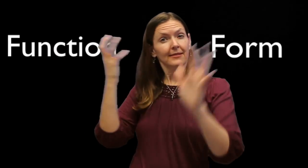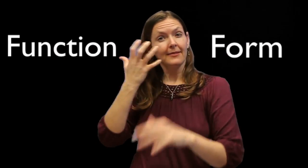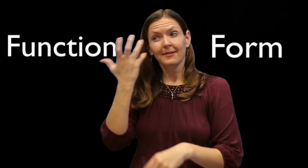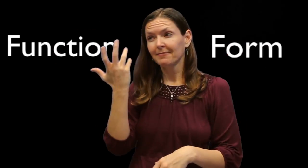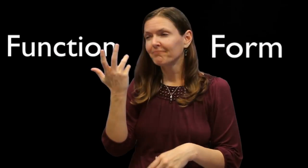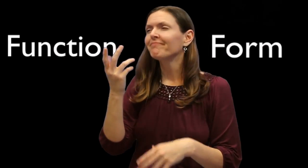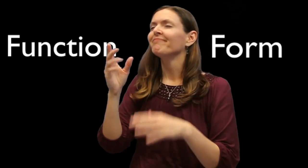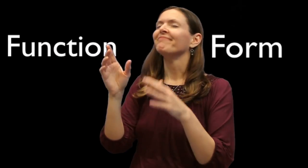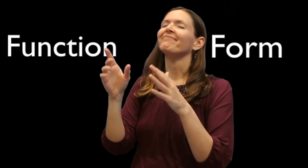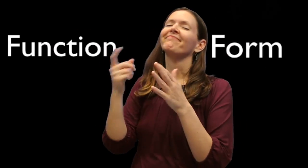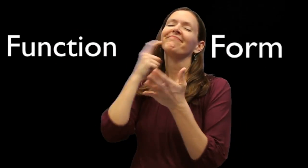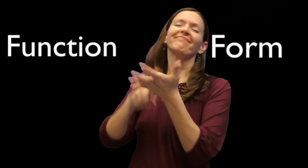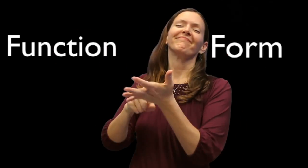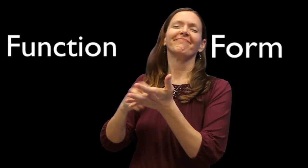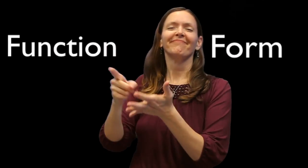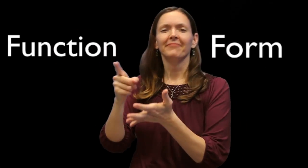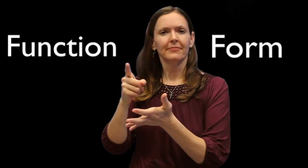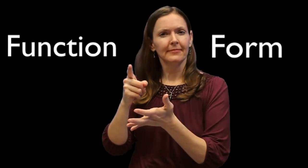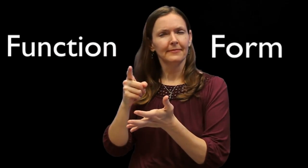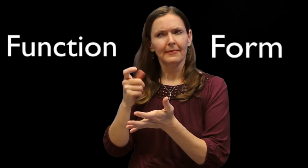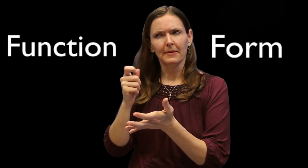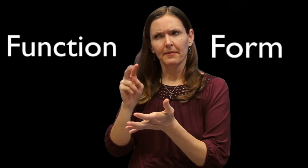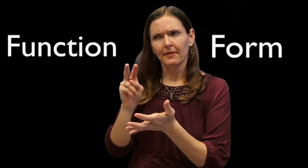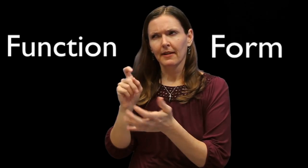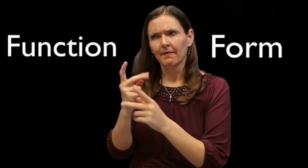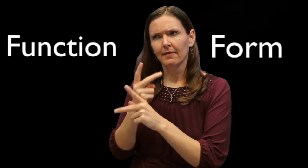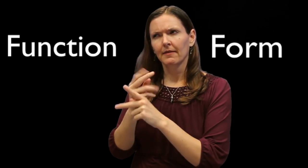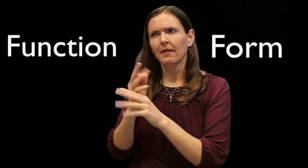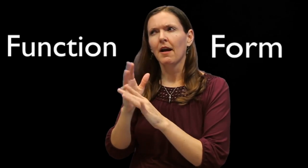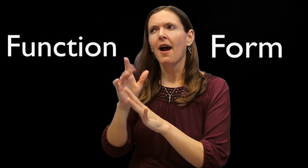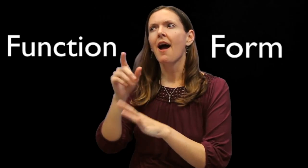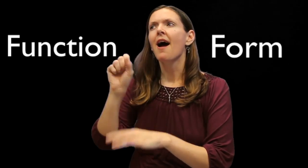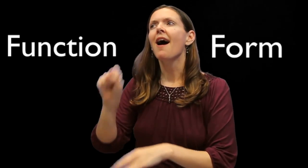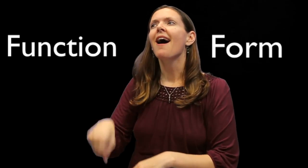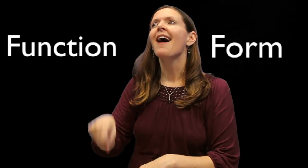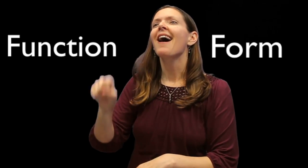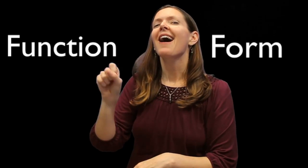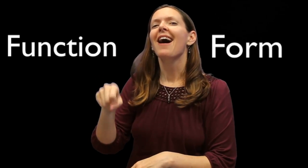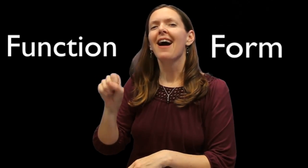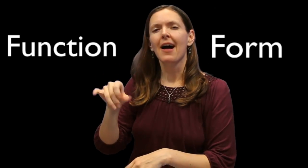Are my intentions obvious? Not really. It takes time to figure out a presenter's intent, and sometimes it's hard to